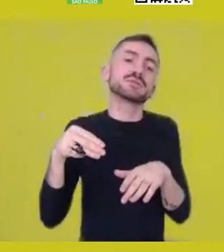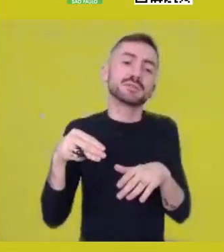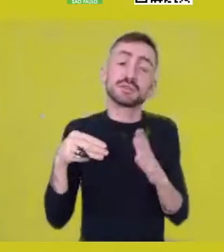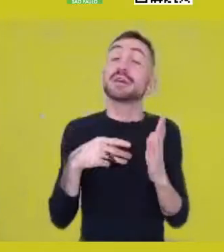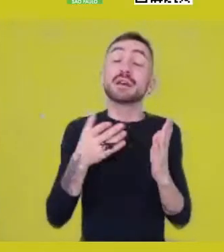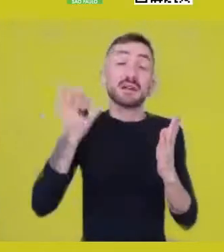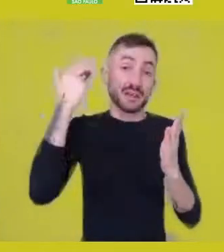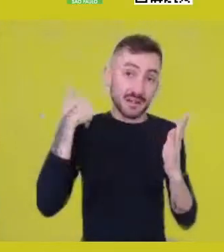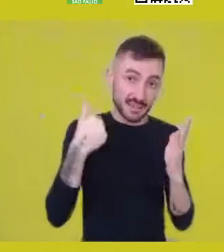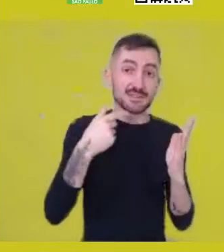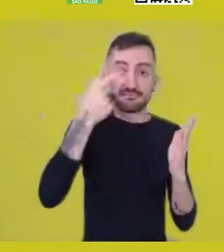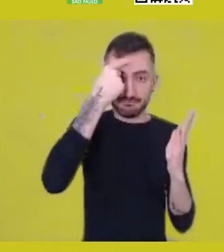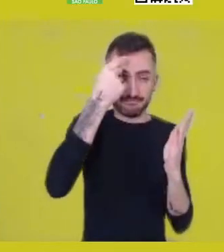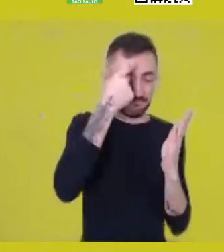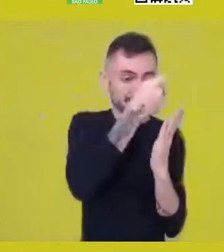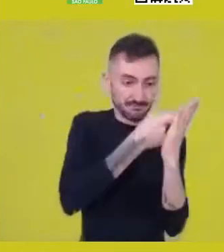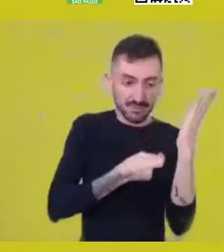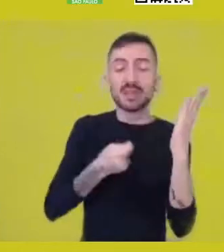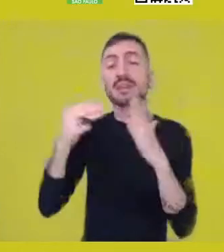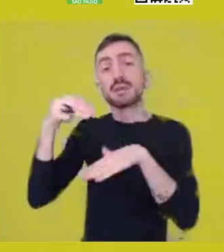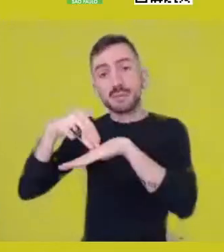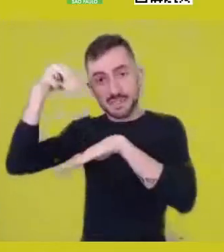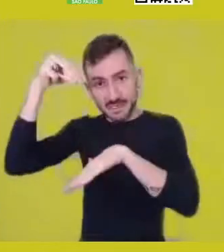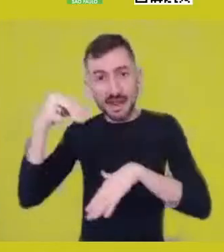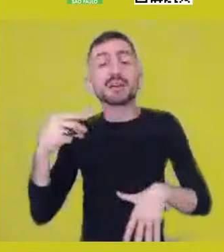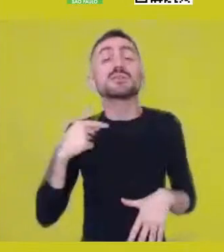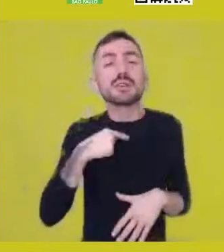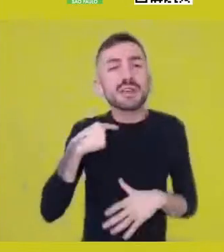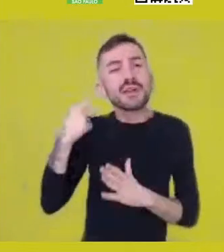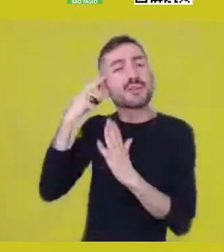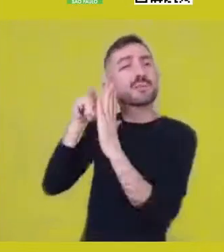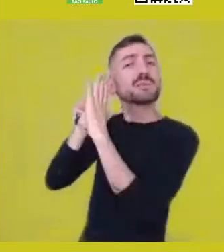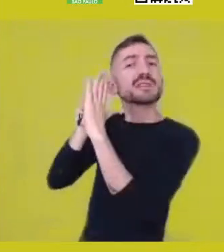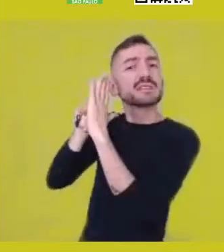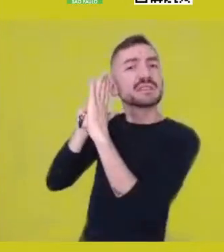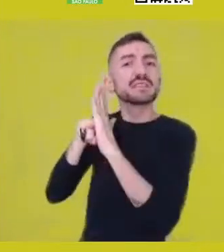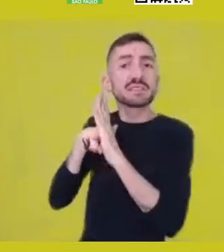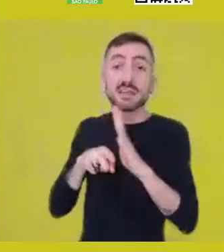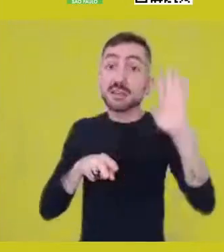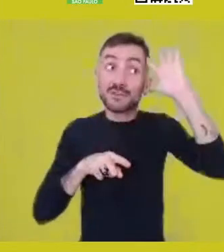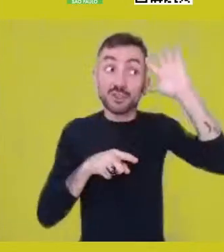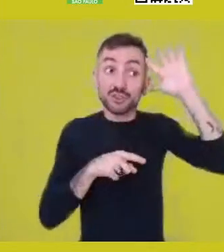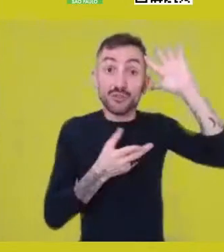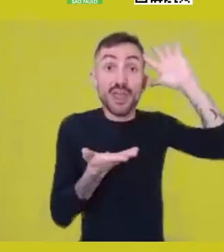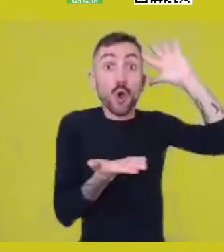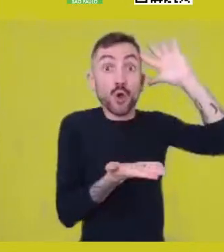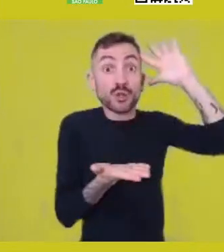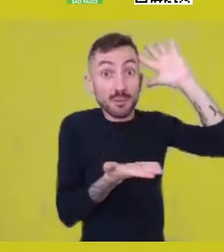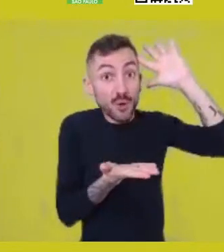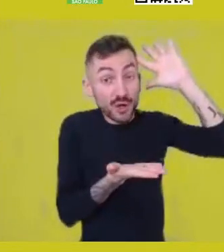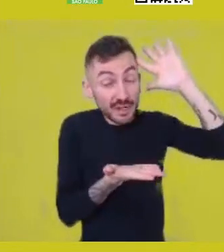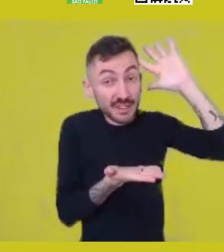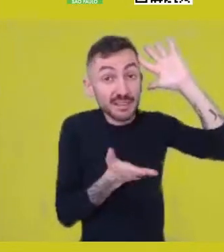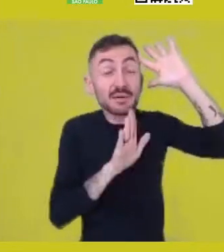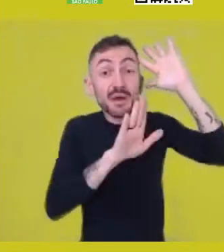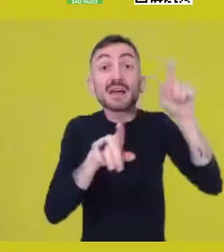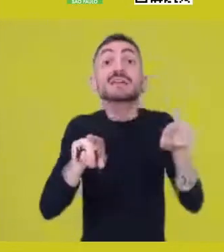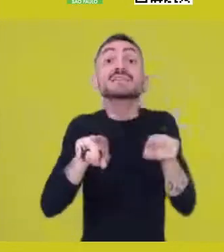I investigated a bit more this field of contemporary philosophy, but for some time I’ve been studying the origin of civilization